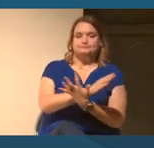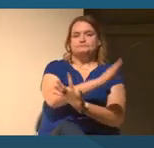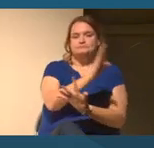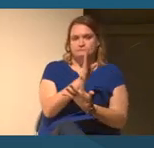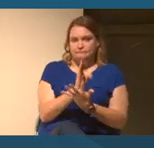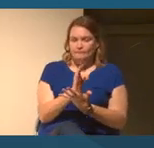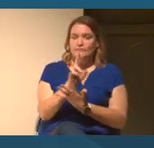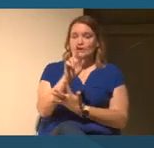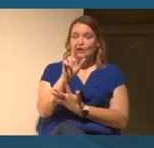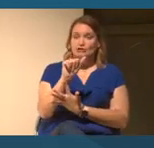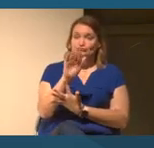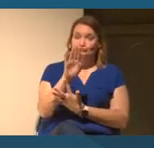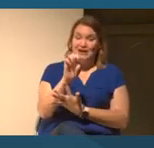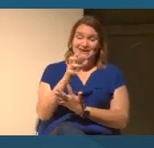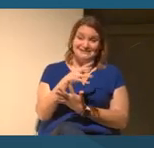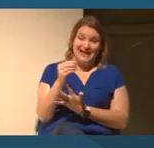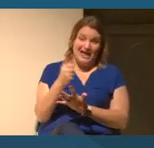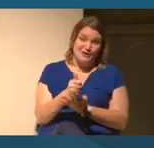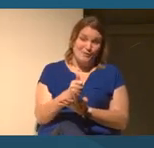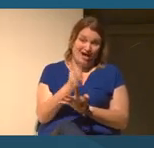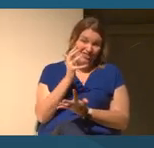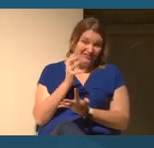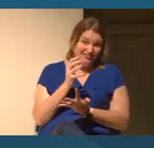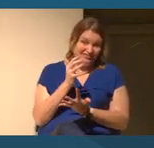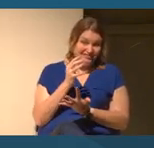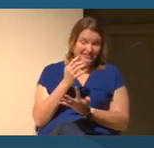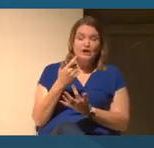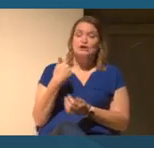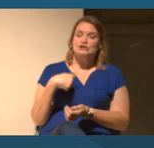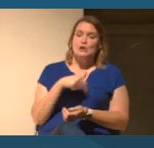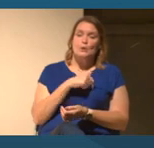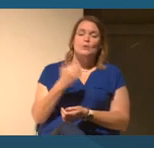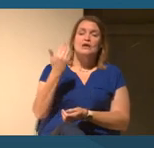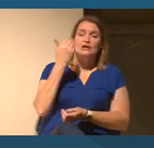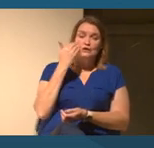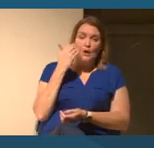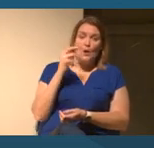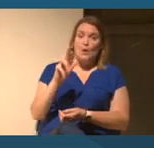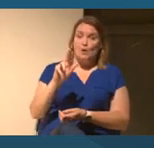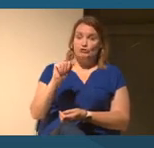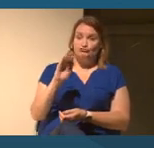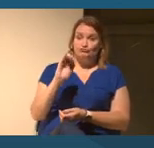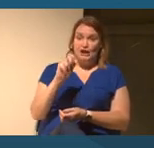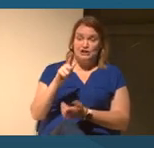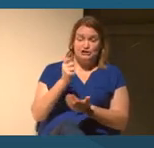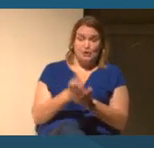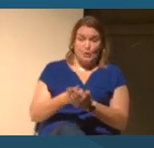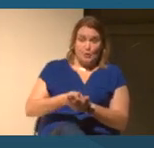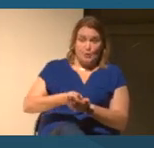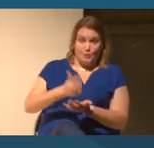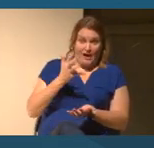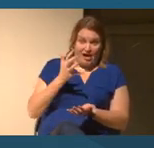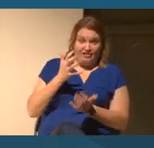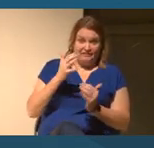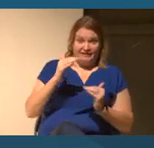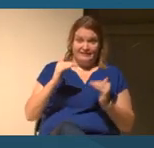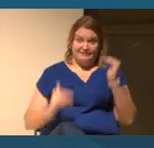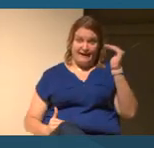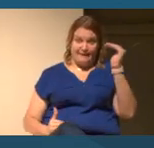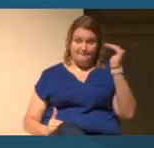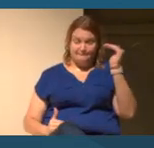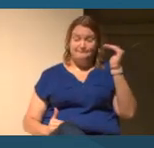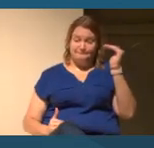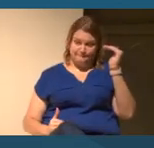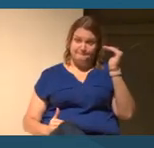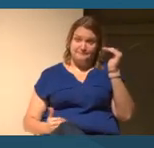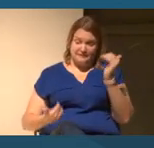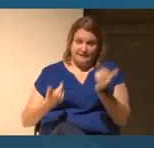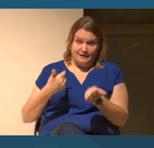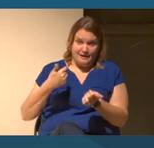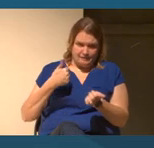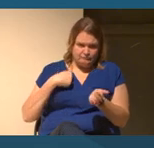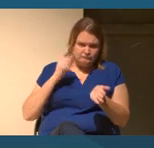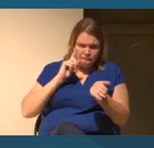Because we know that the race wealth, sorry, the racial wealth gap has a knowable and documentable